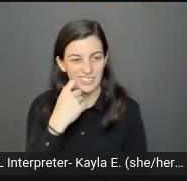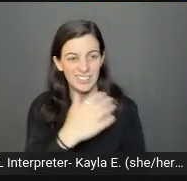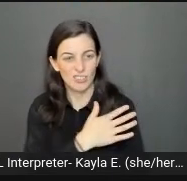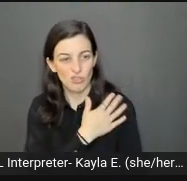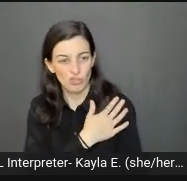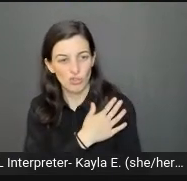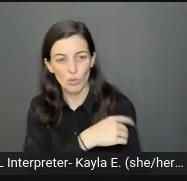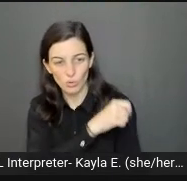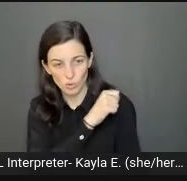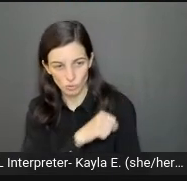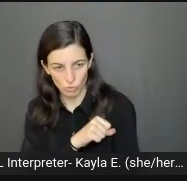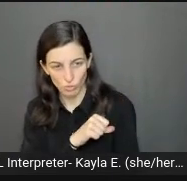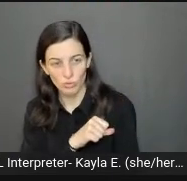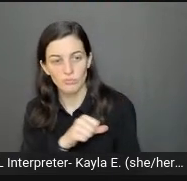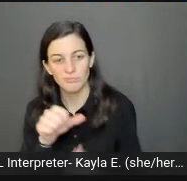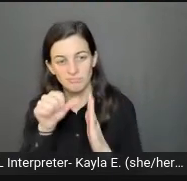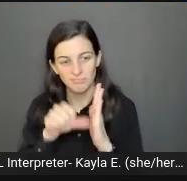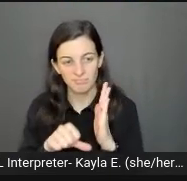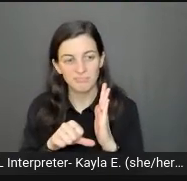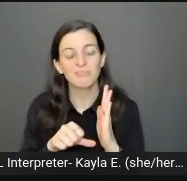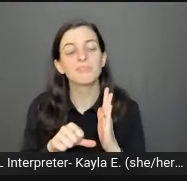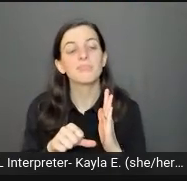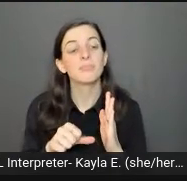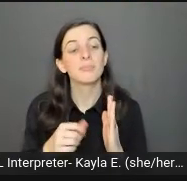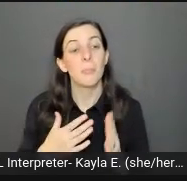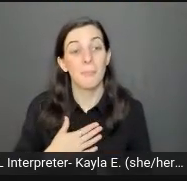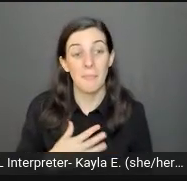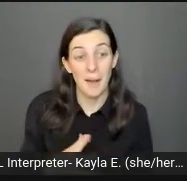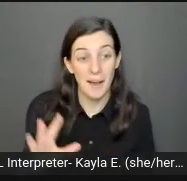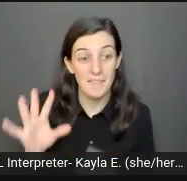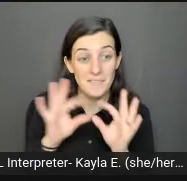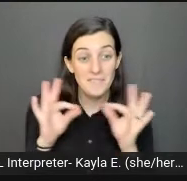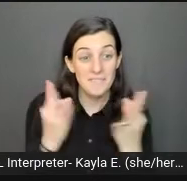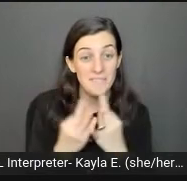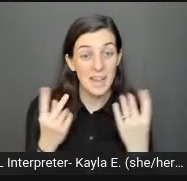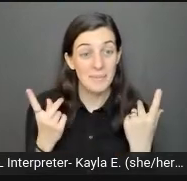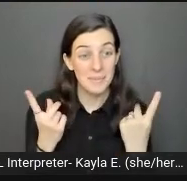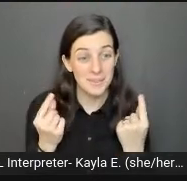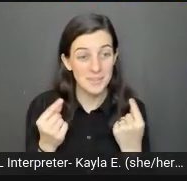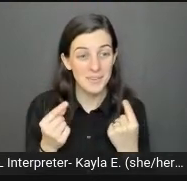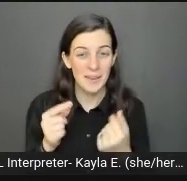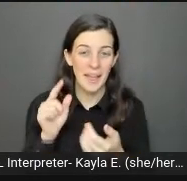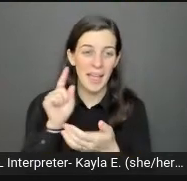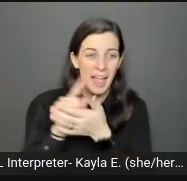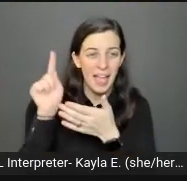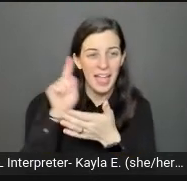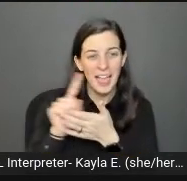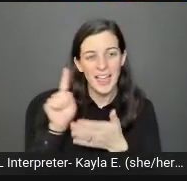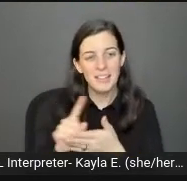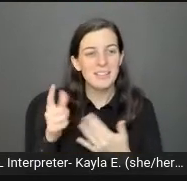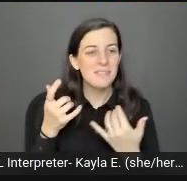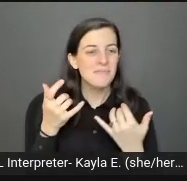and my family, we're dorks and we play Uno a couple times a week, we it throw down.